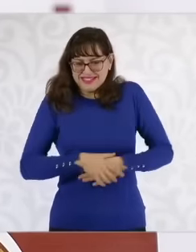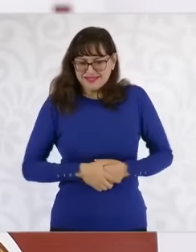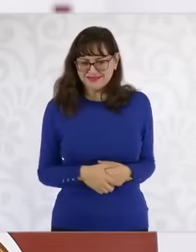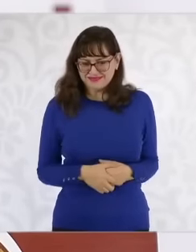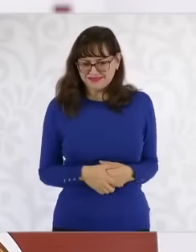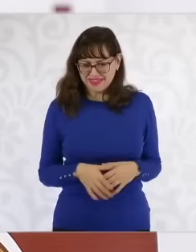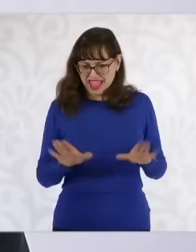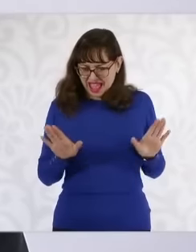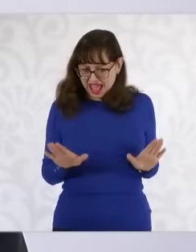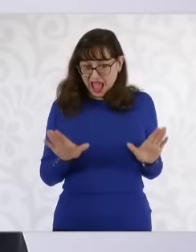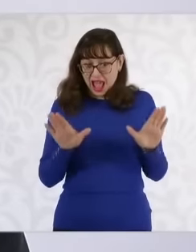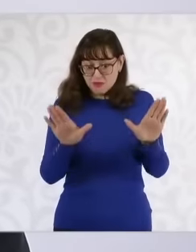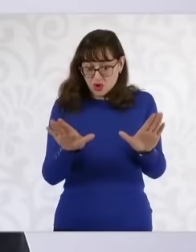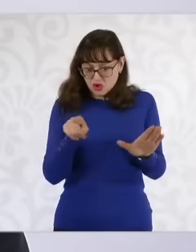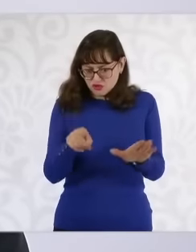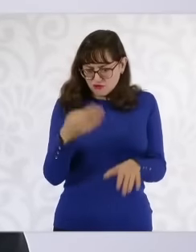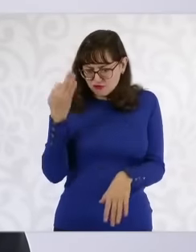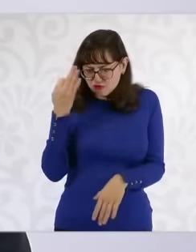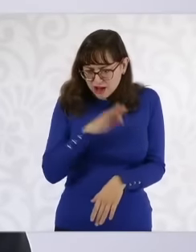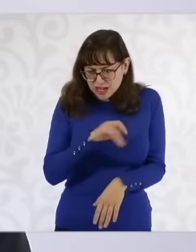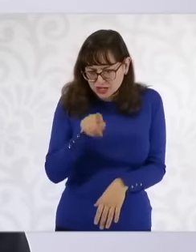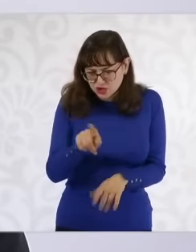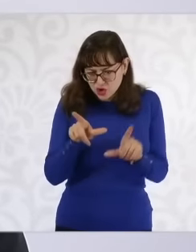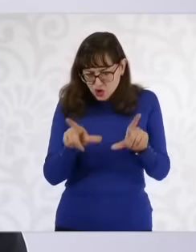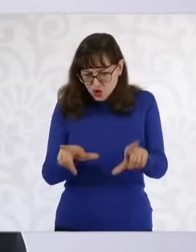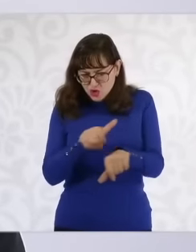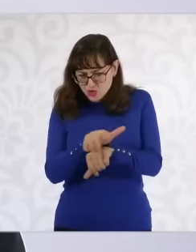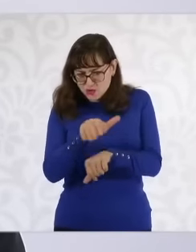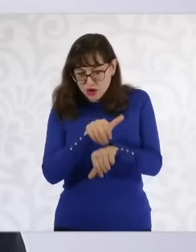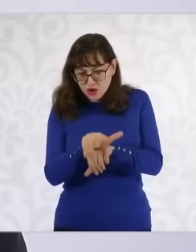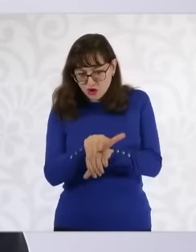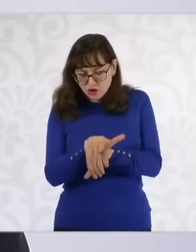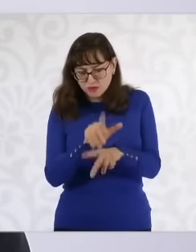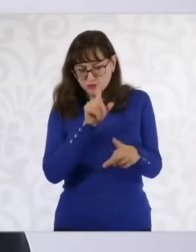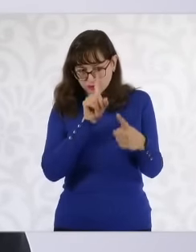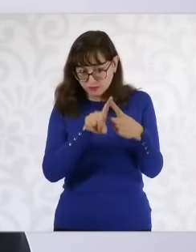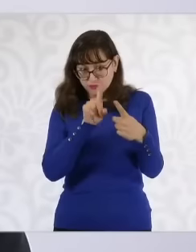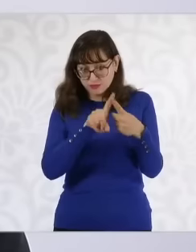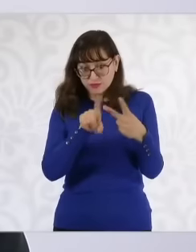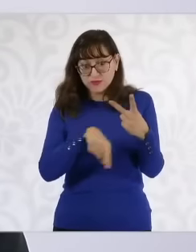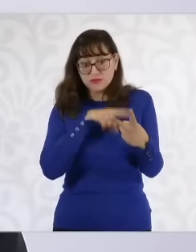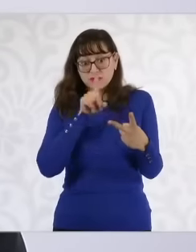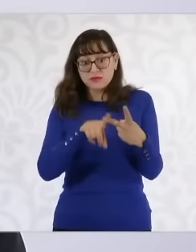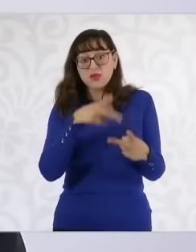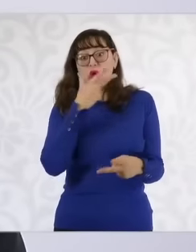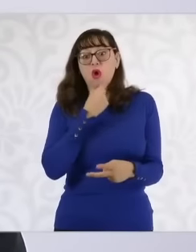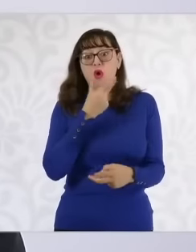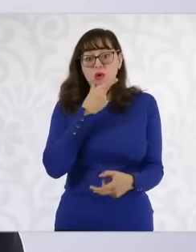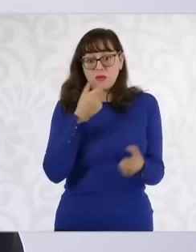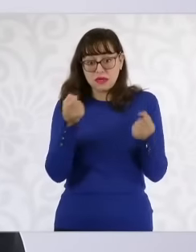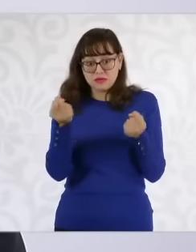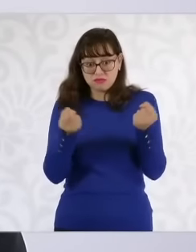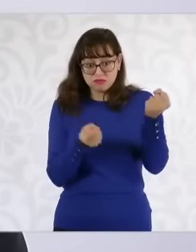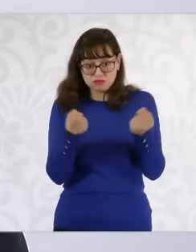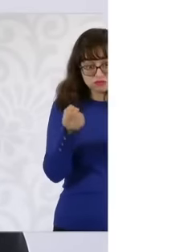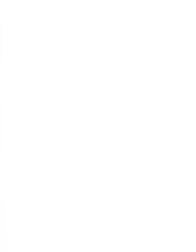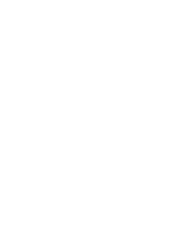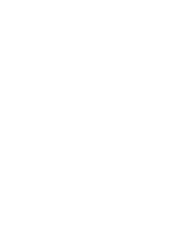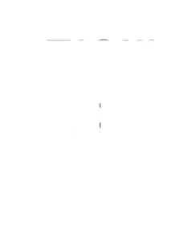in the United States second why the pilot was not detained in those conditions because